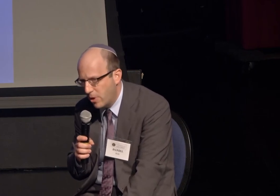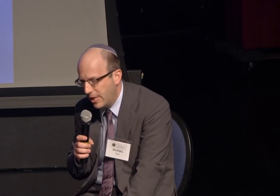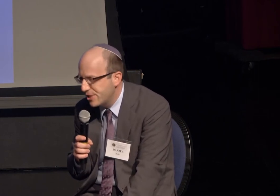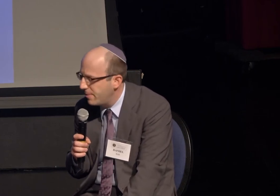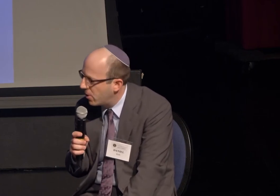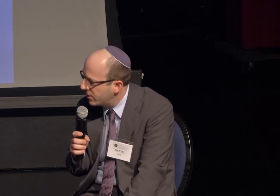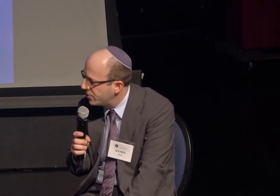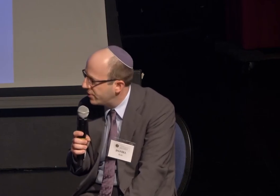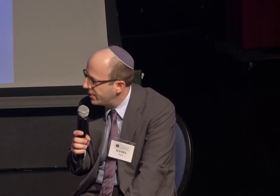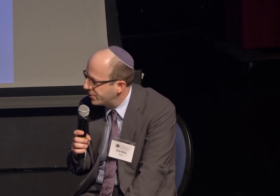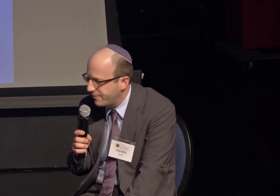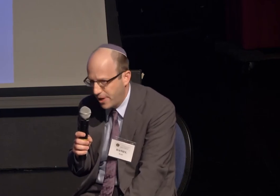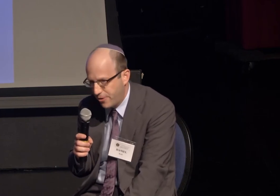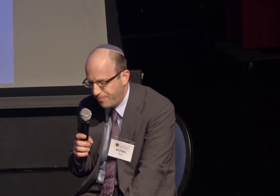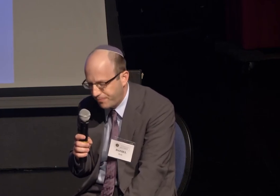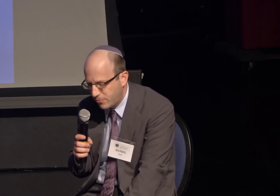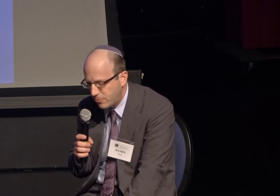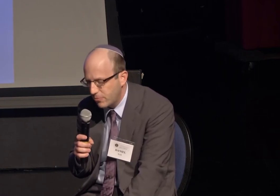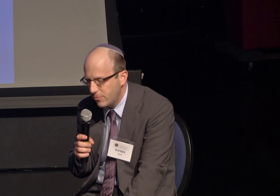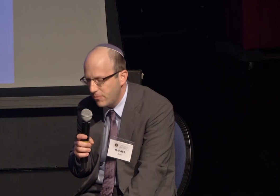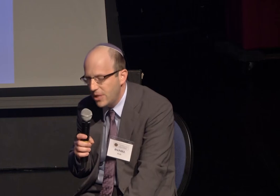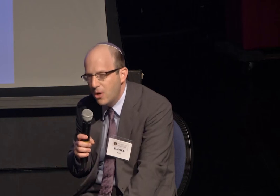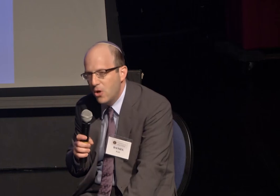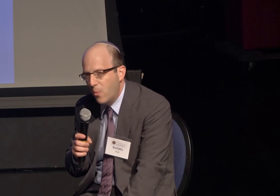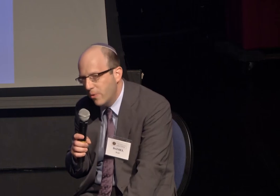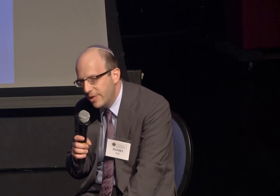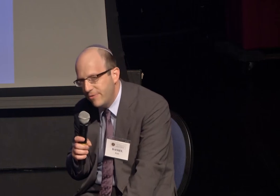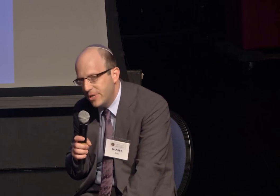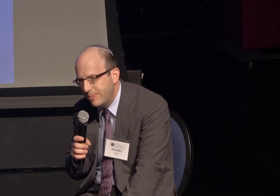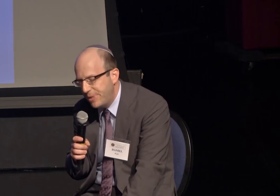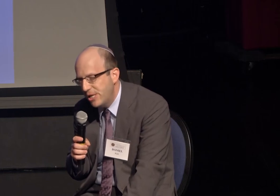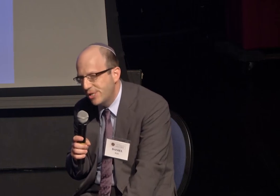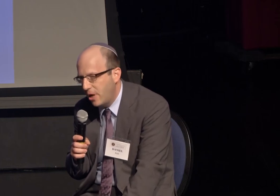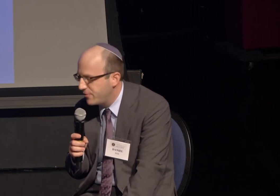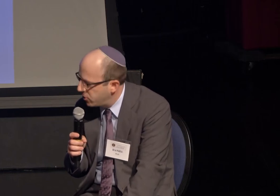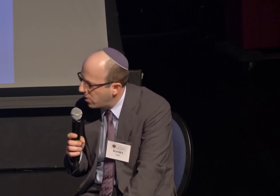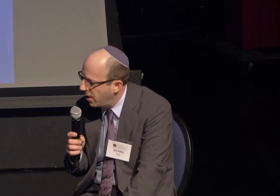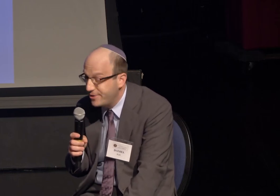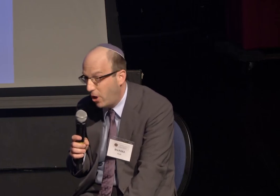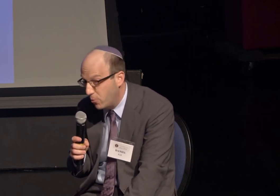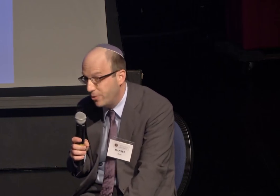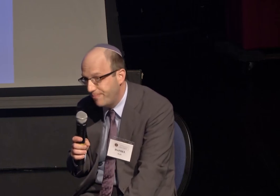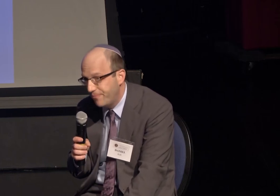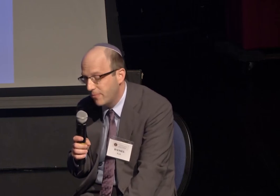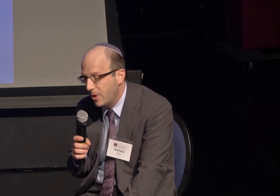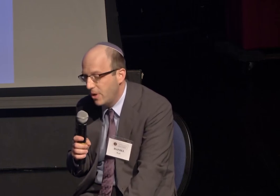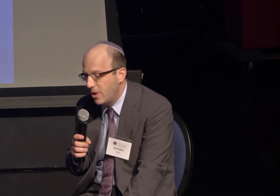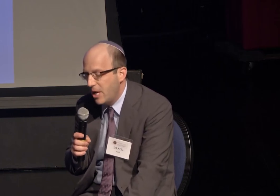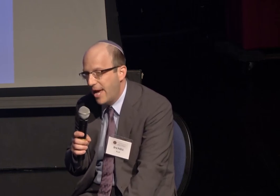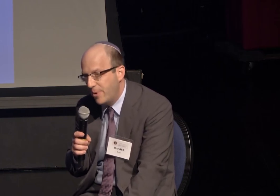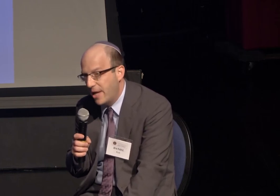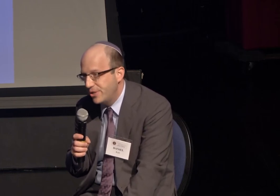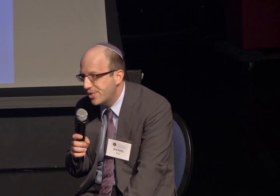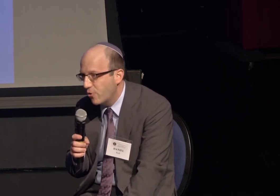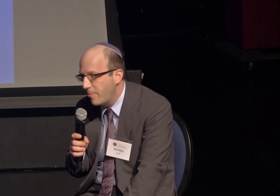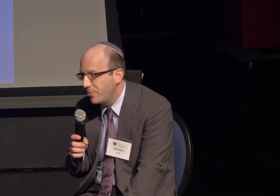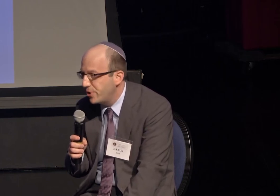a very important lesson about religion and interfaith. We were given a piece of Talmud,